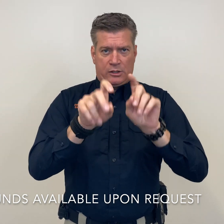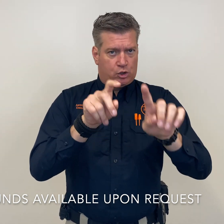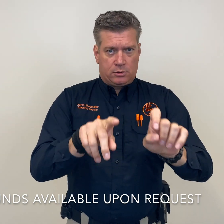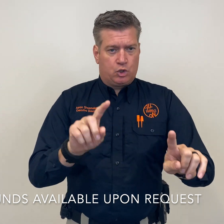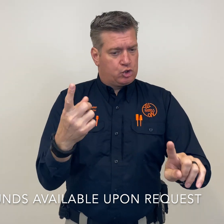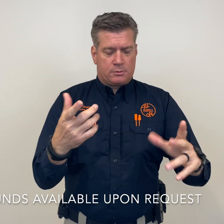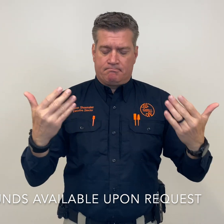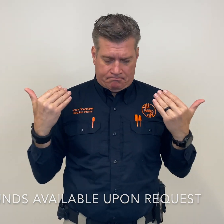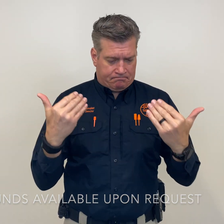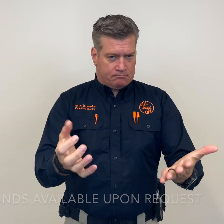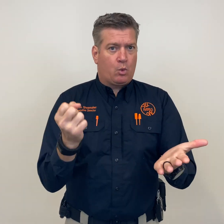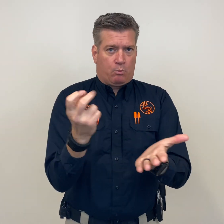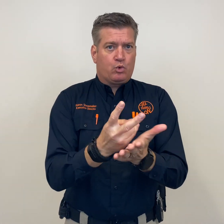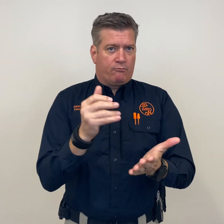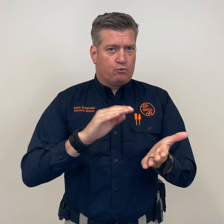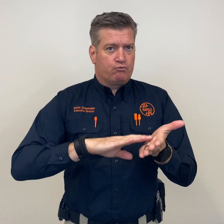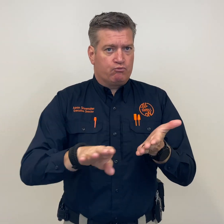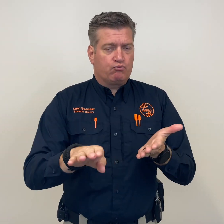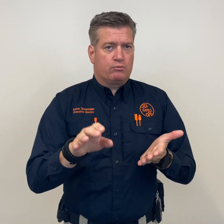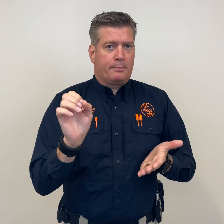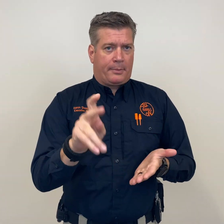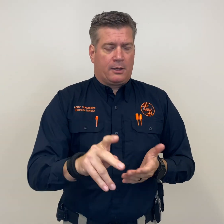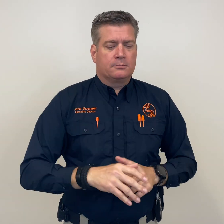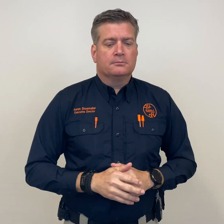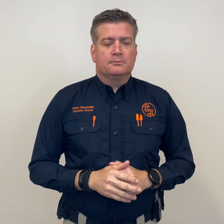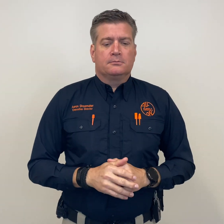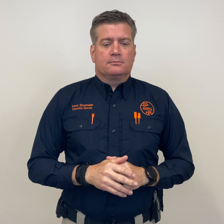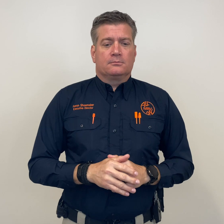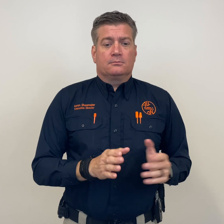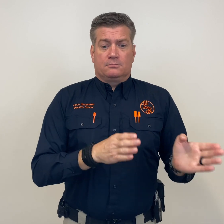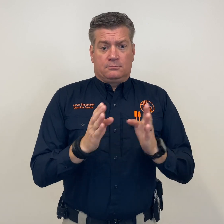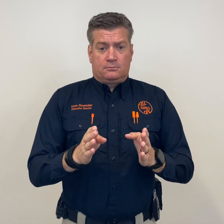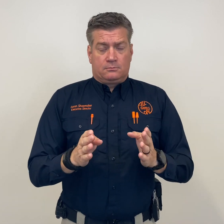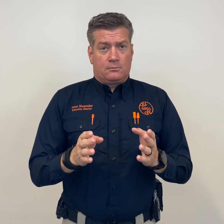we will give them without question.